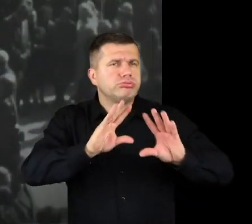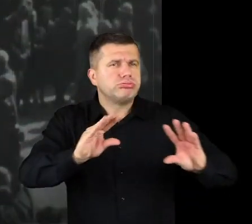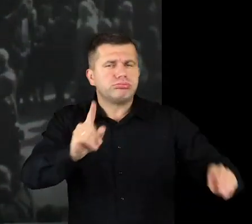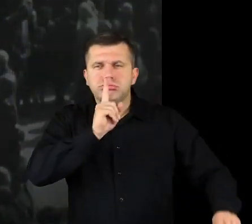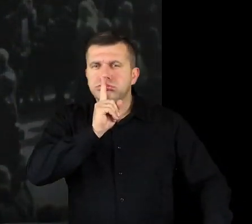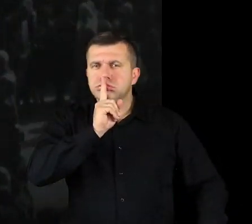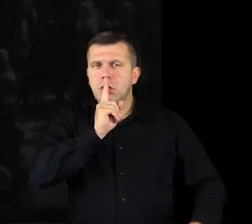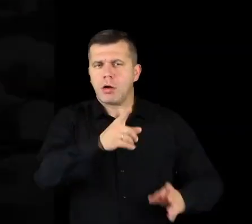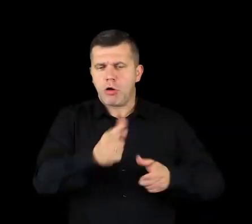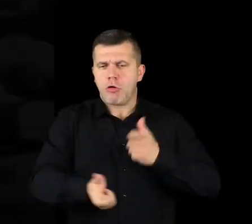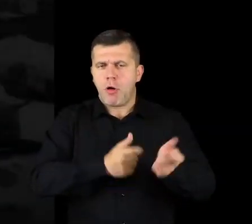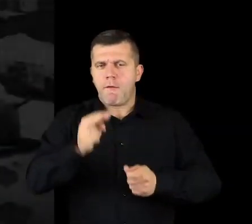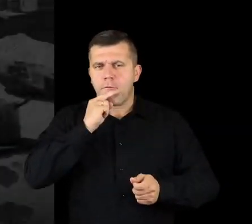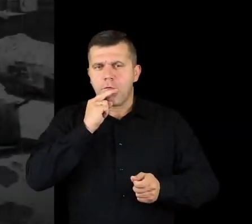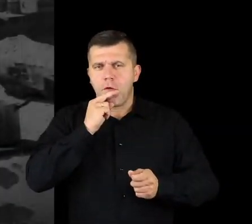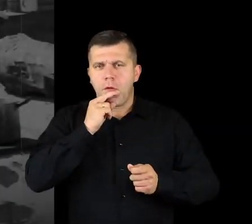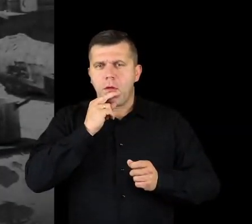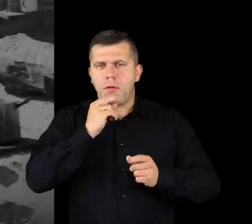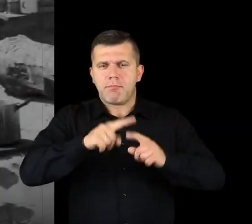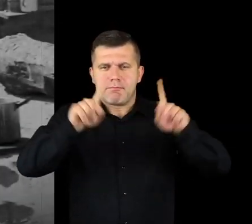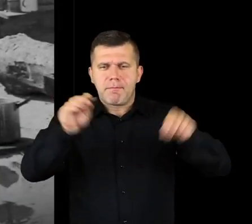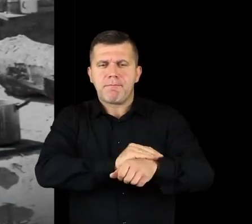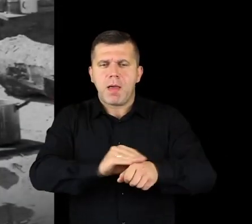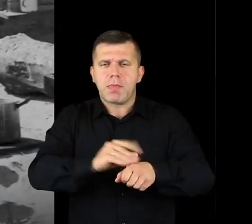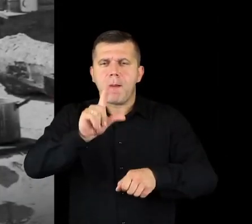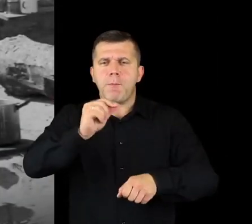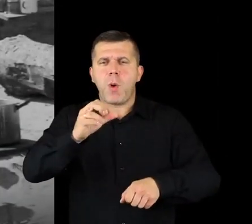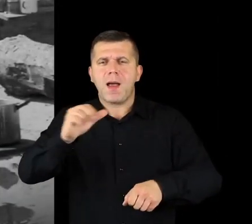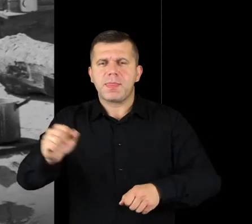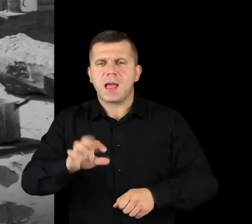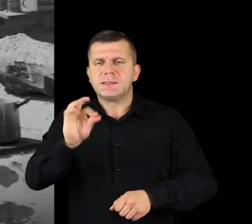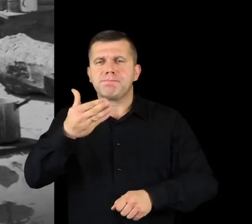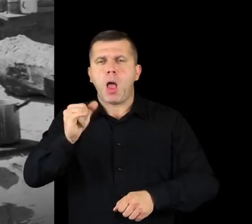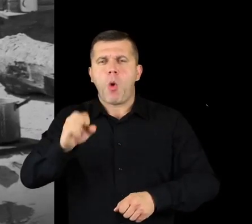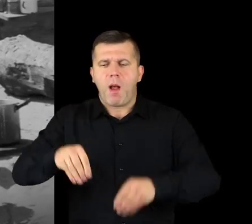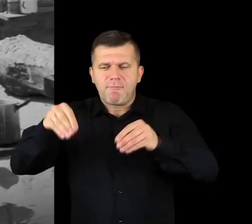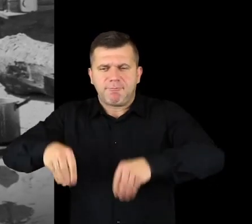they were letting tar-soaked sheet onto the water,